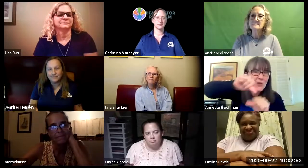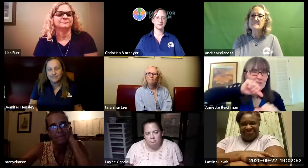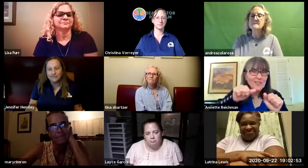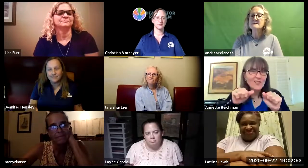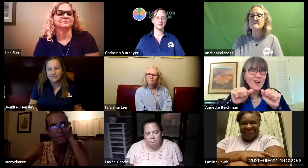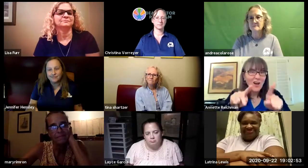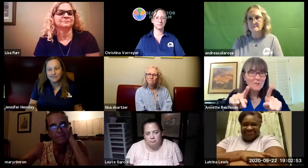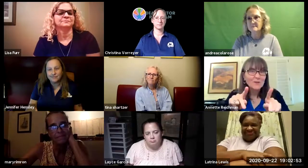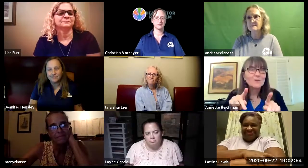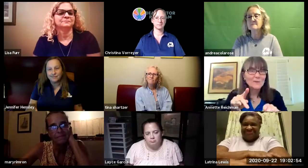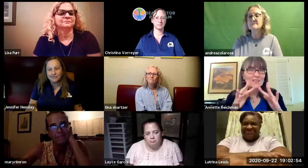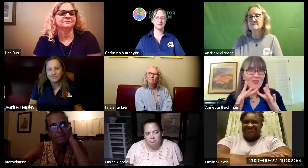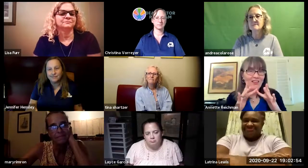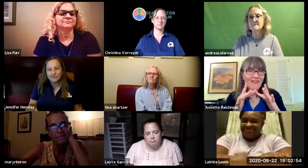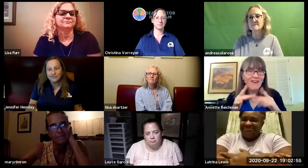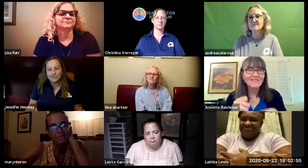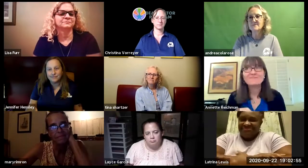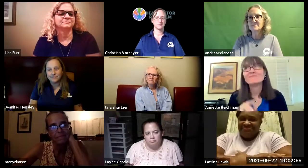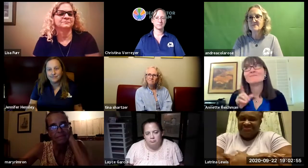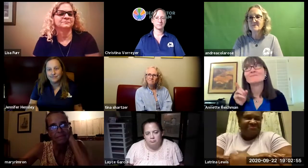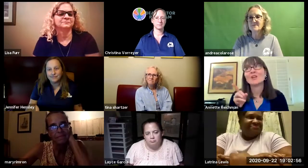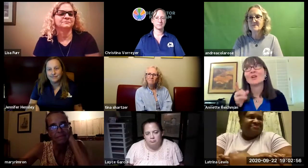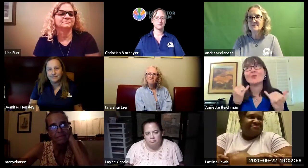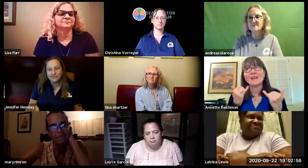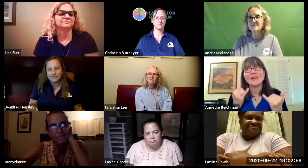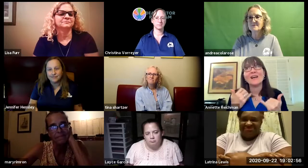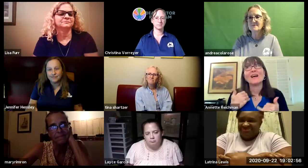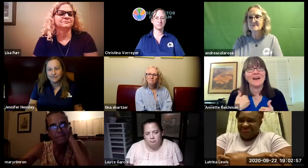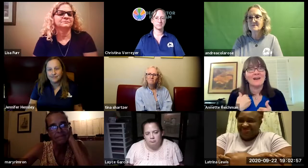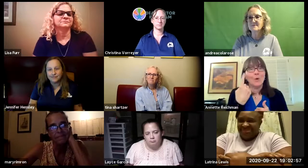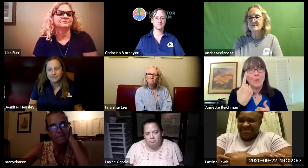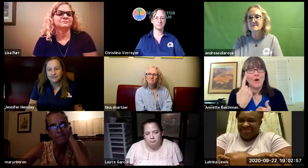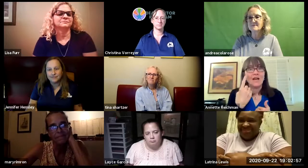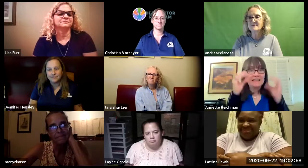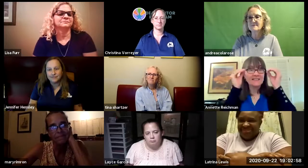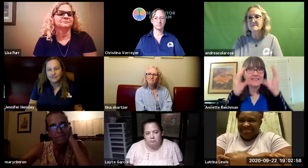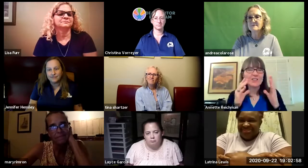the state